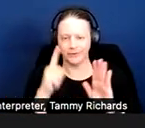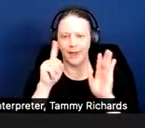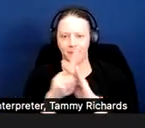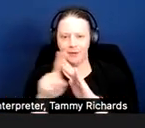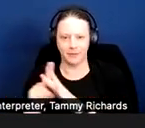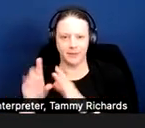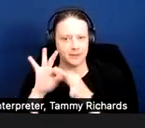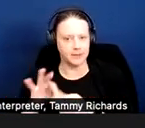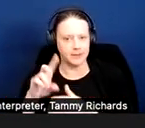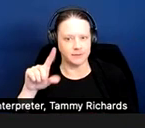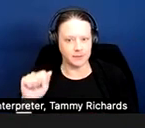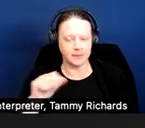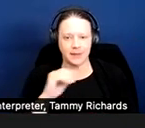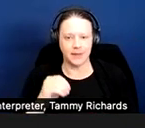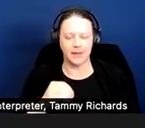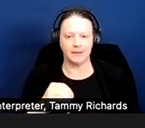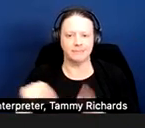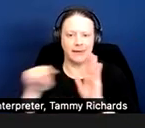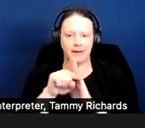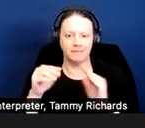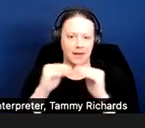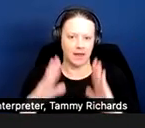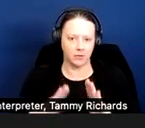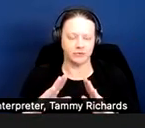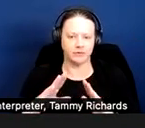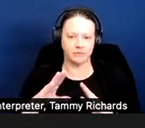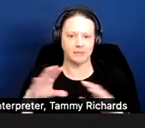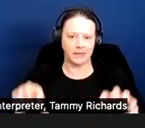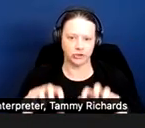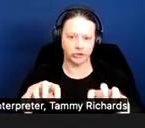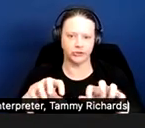in adverse housing actions. Next page.